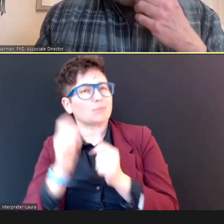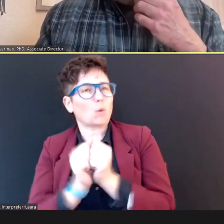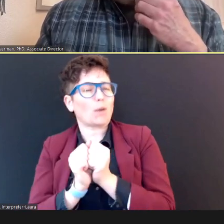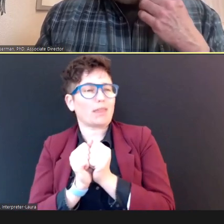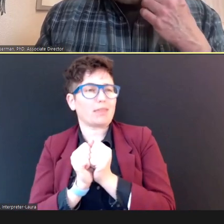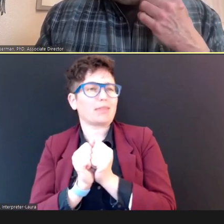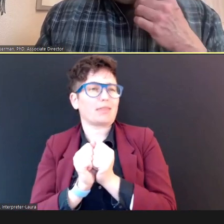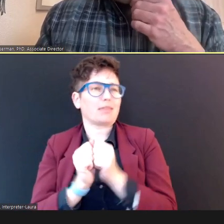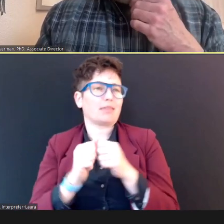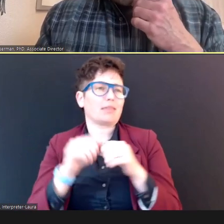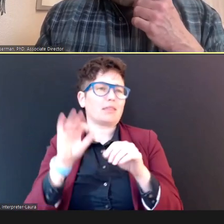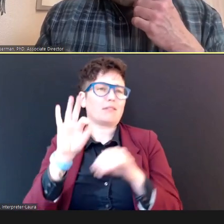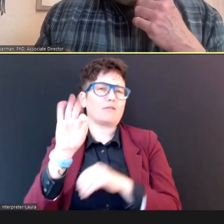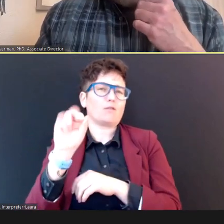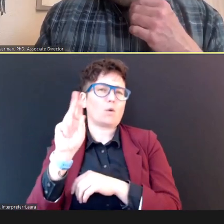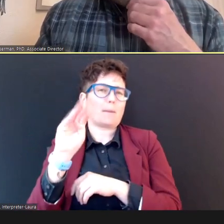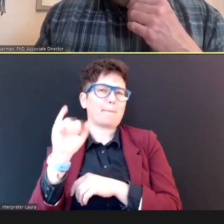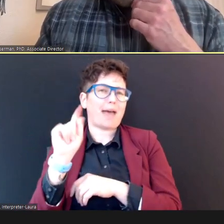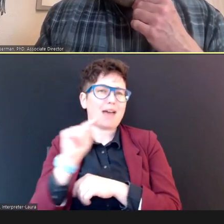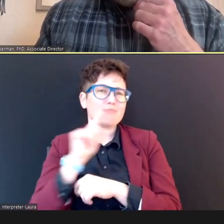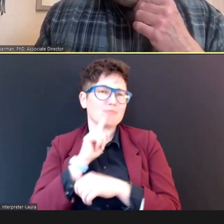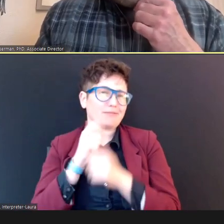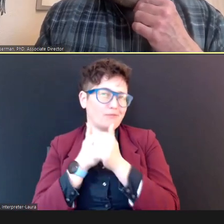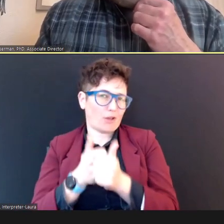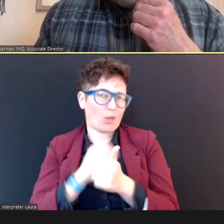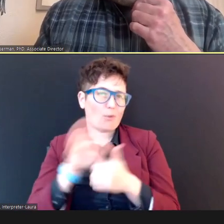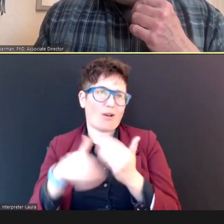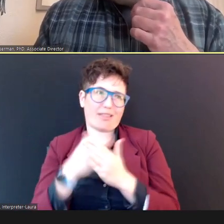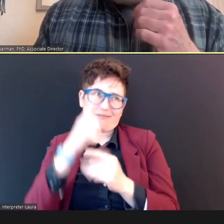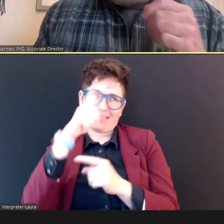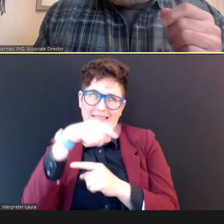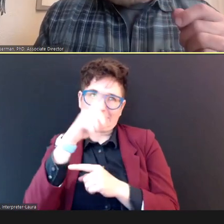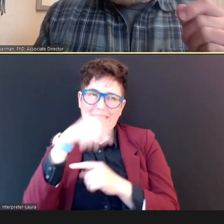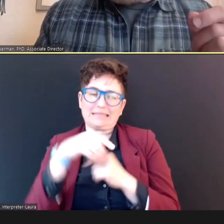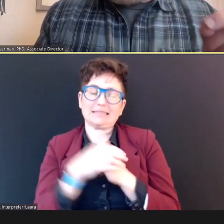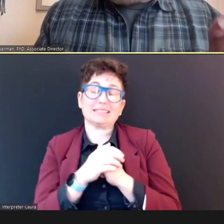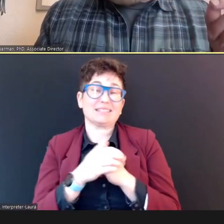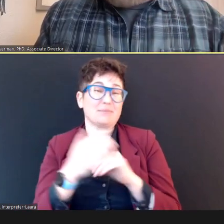really does follow all of this, so before you do your own, give a good